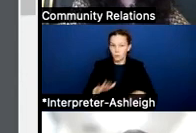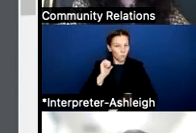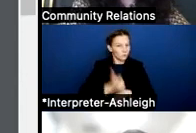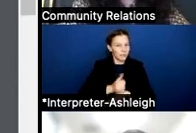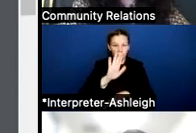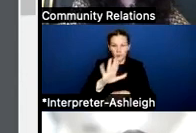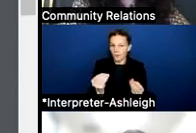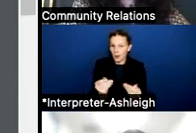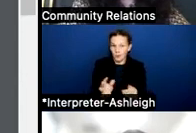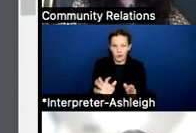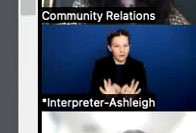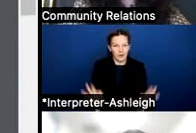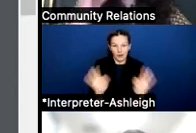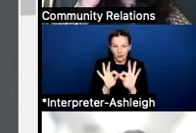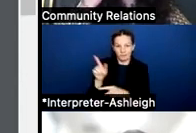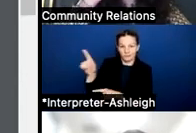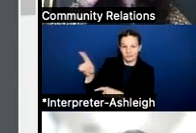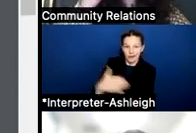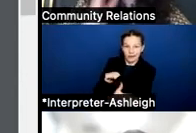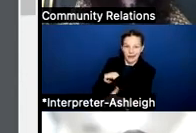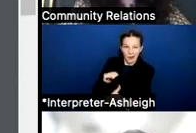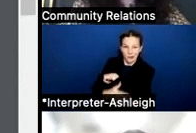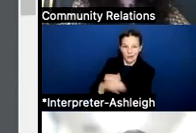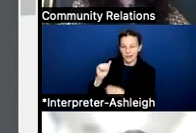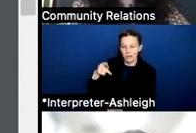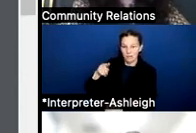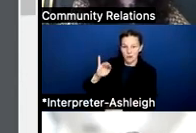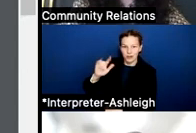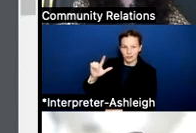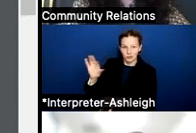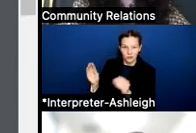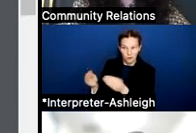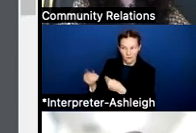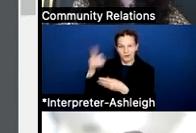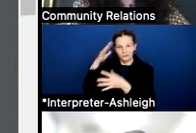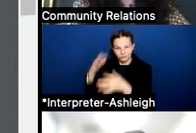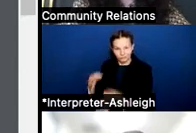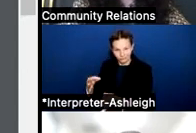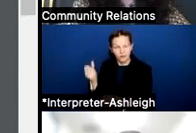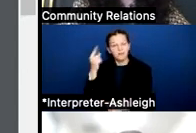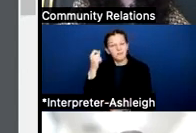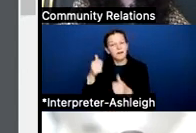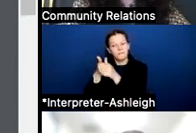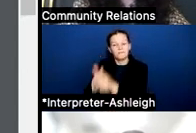It is set by the county appraisal office. Along with that, there are laws about property value. Your home property,